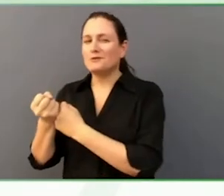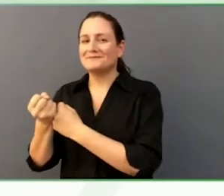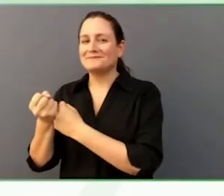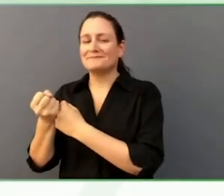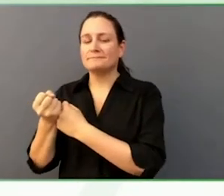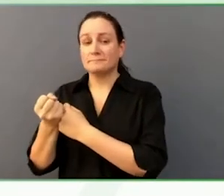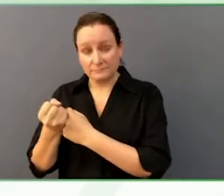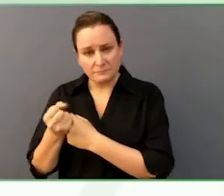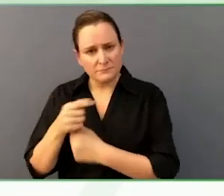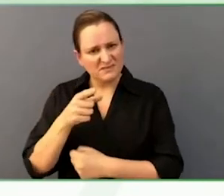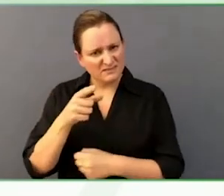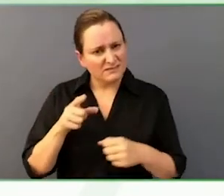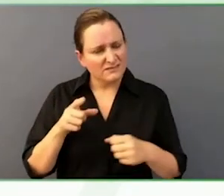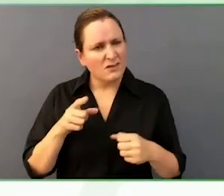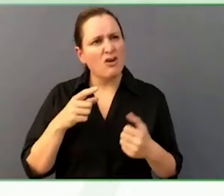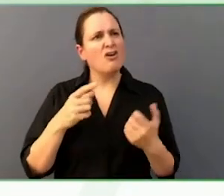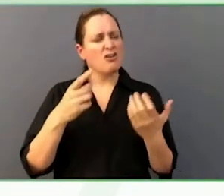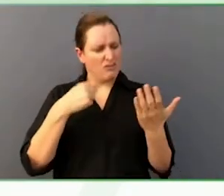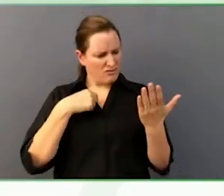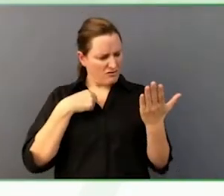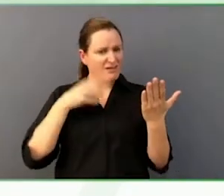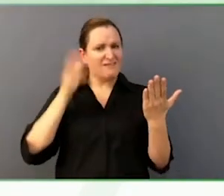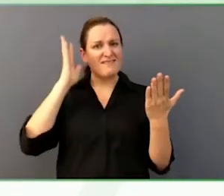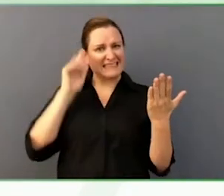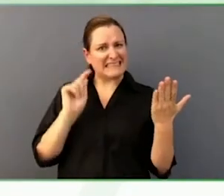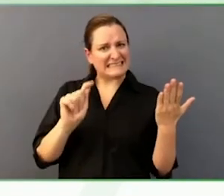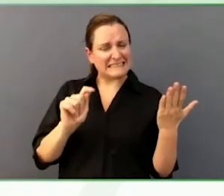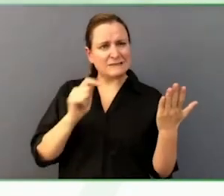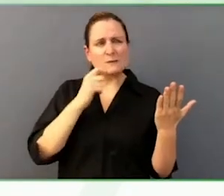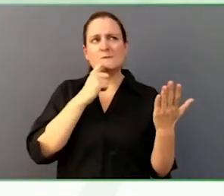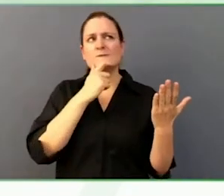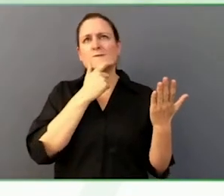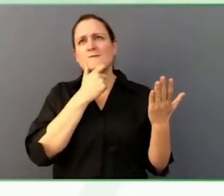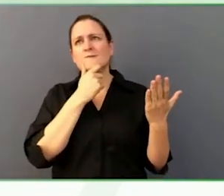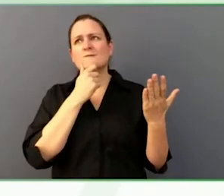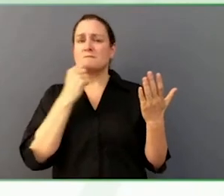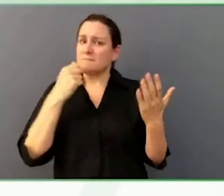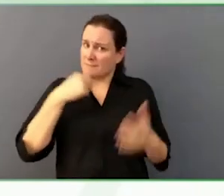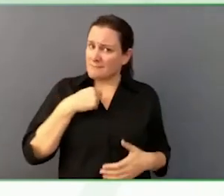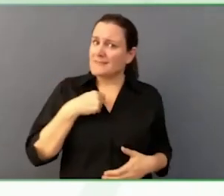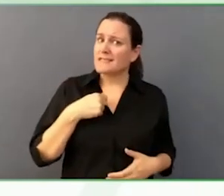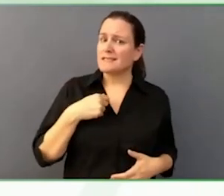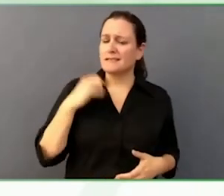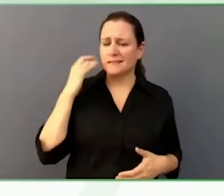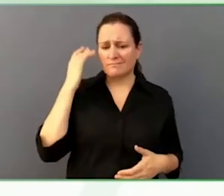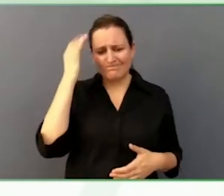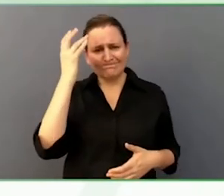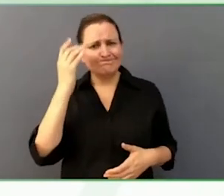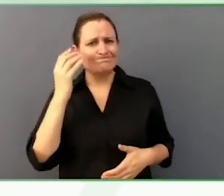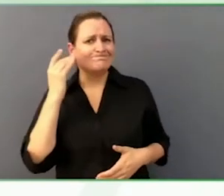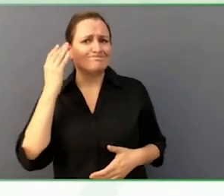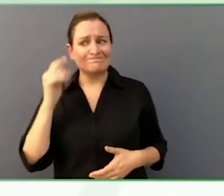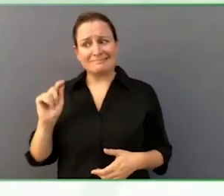people with significant impairments going to be included in this really important international conversation.